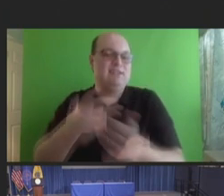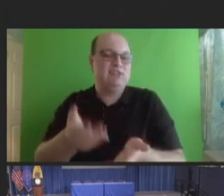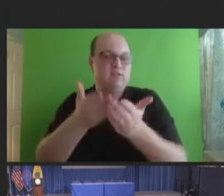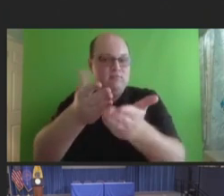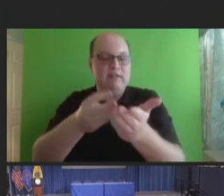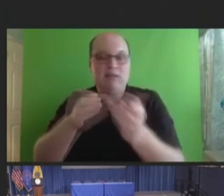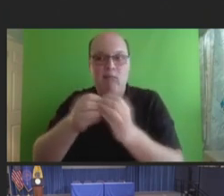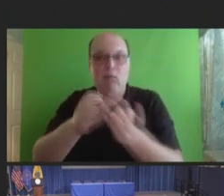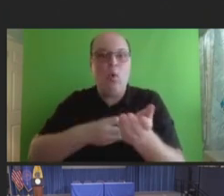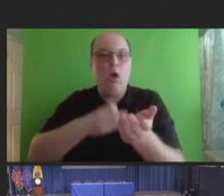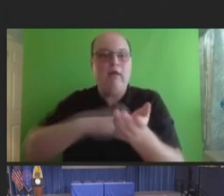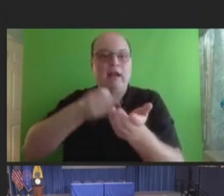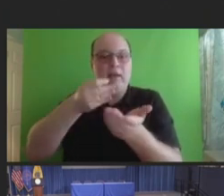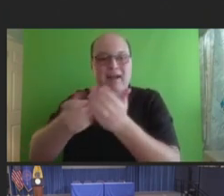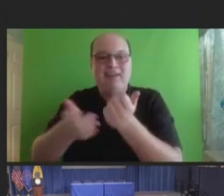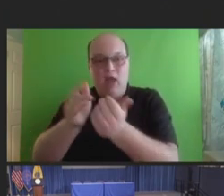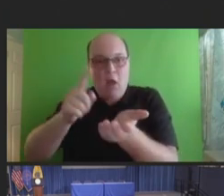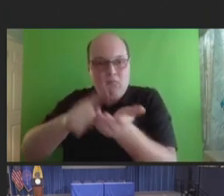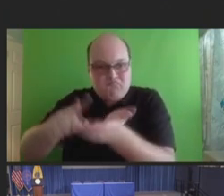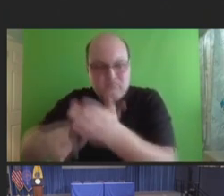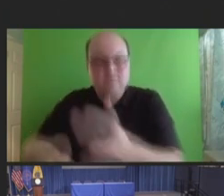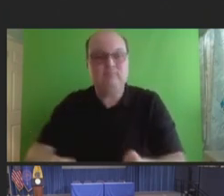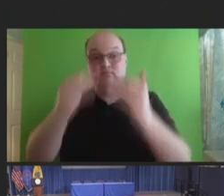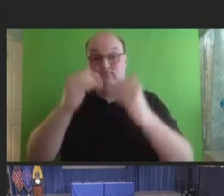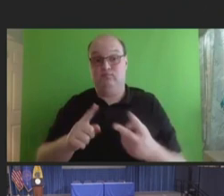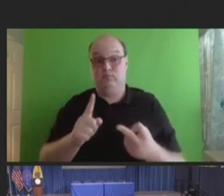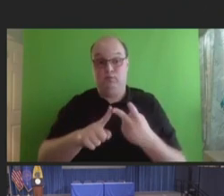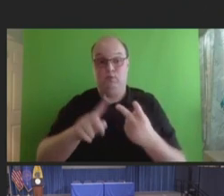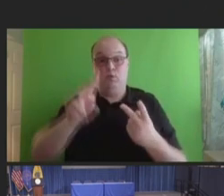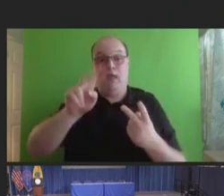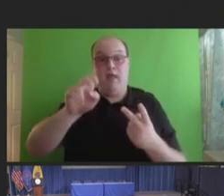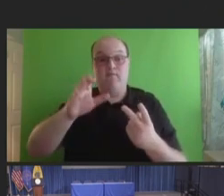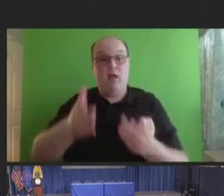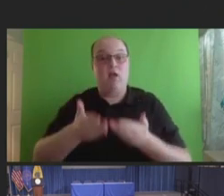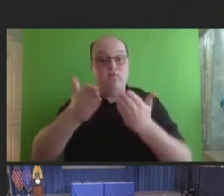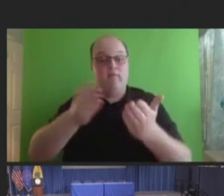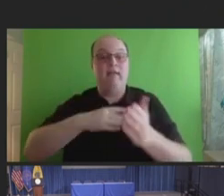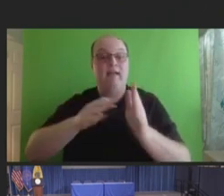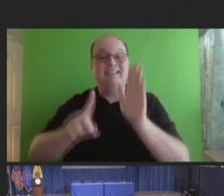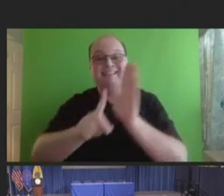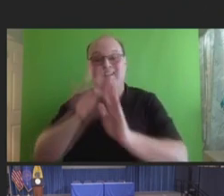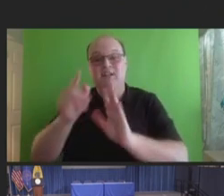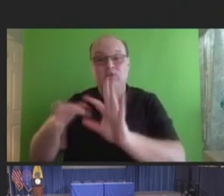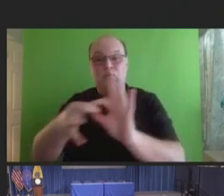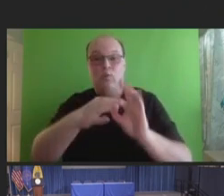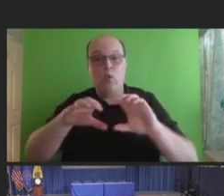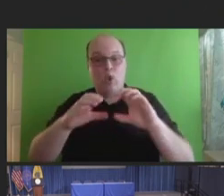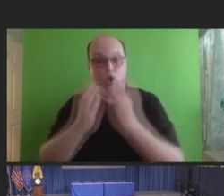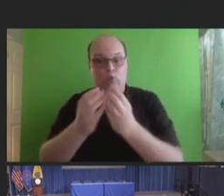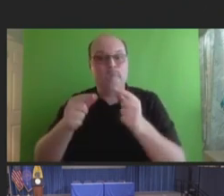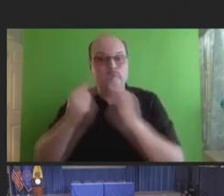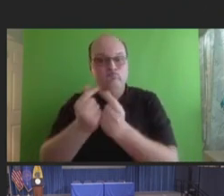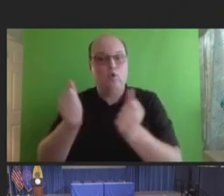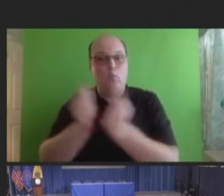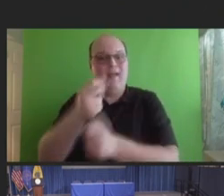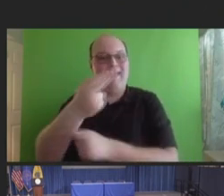Two, NVAC recommends the development of a coordinating group within HHS to host regular